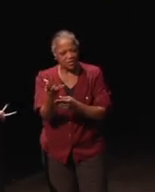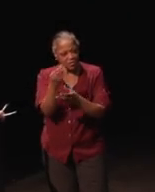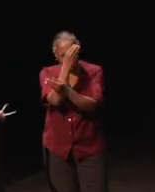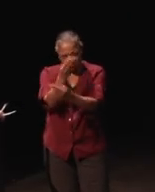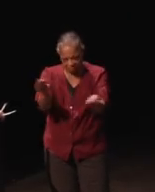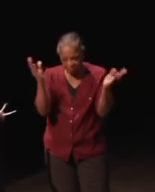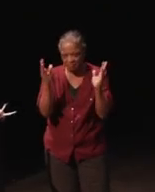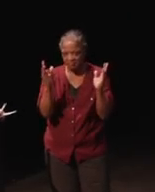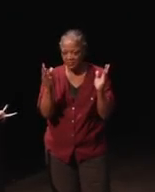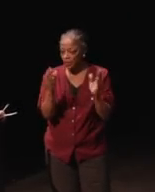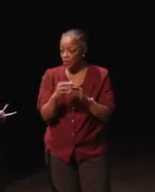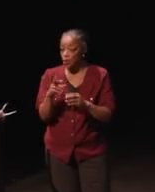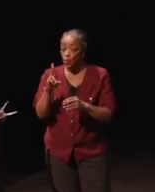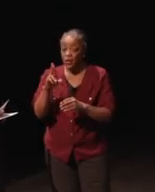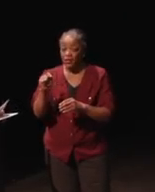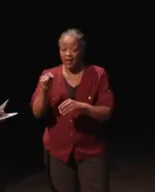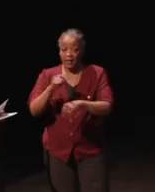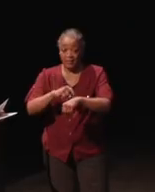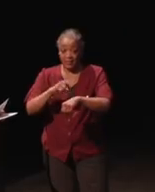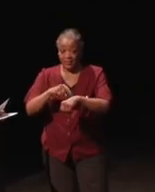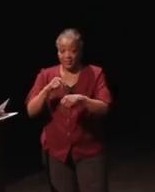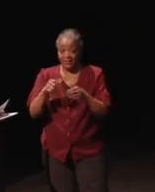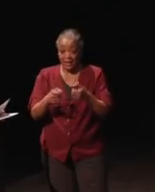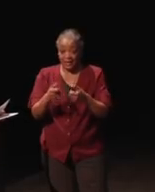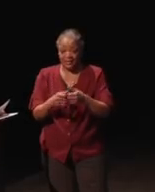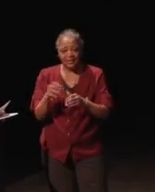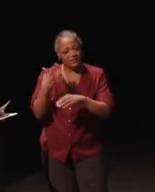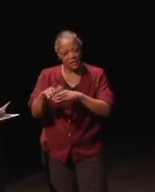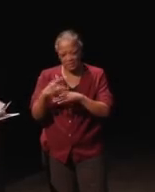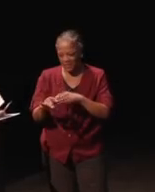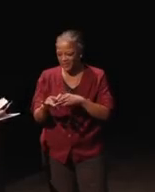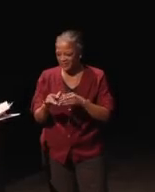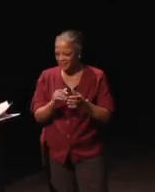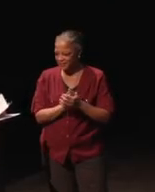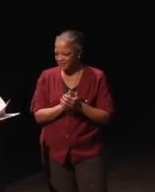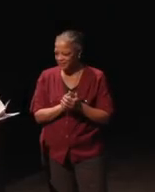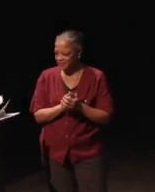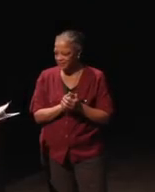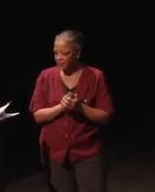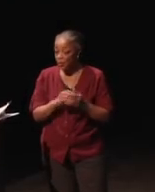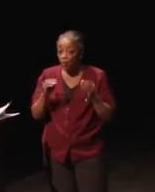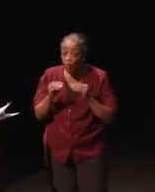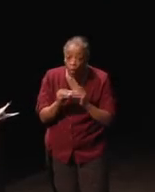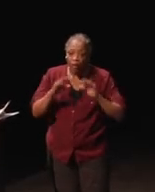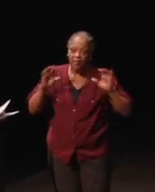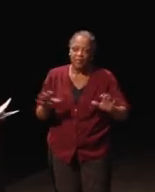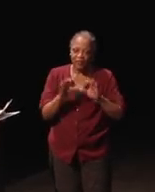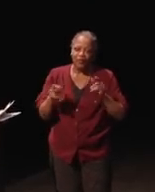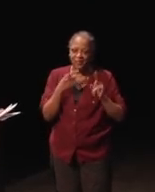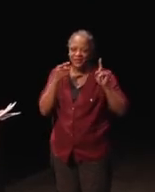spread the word that Real Time Text is available. So, there are more performance objectives